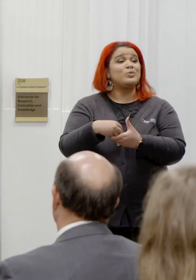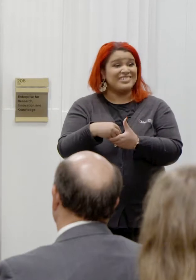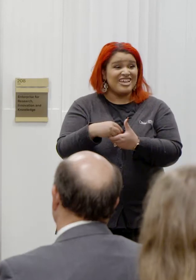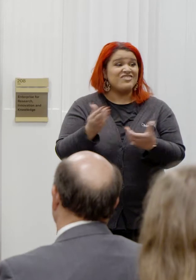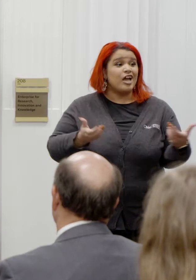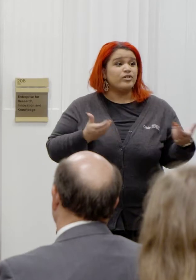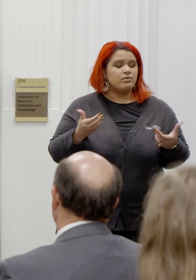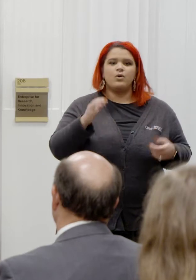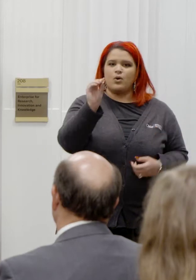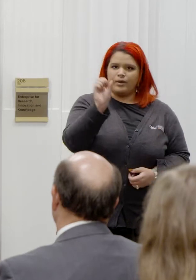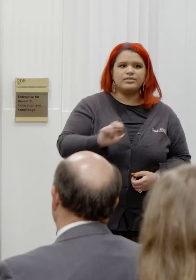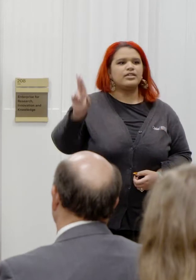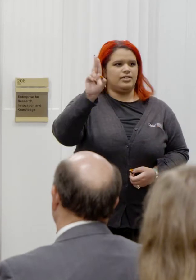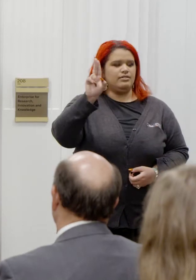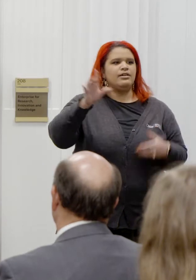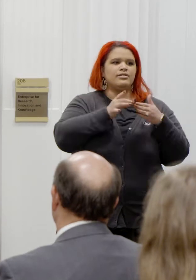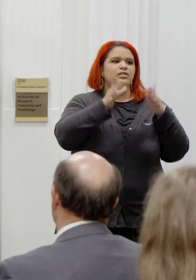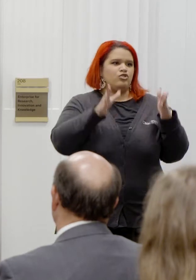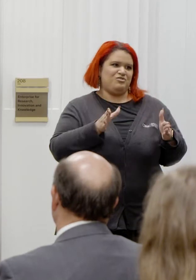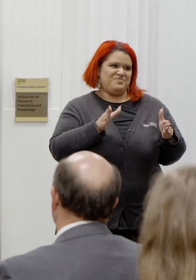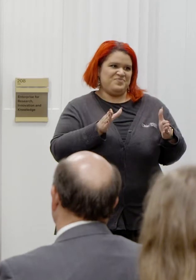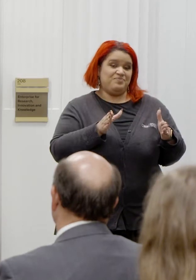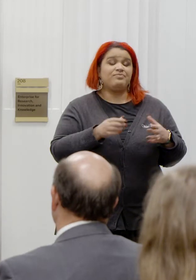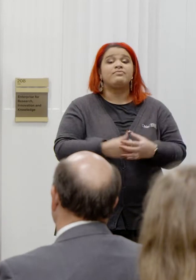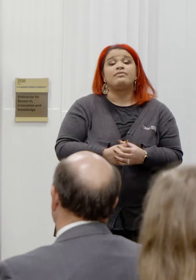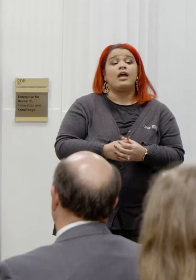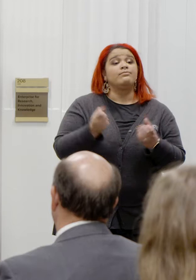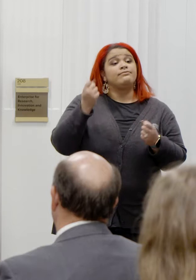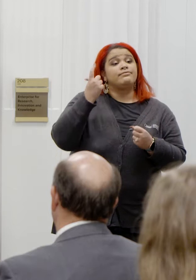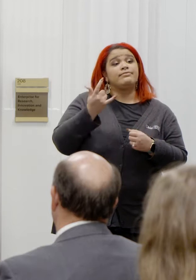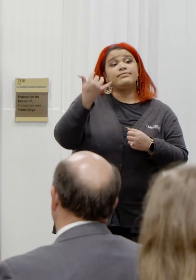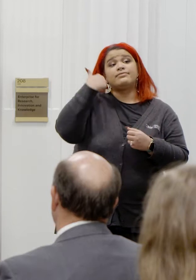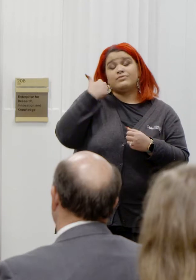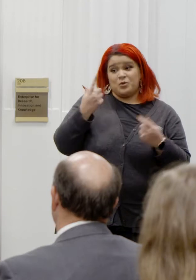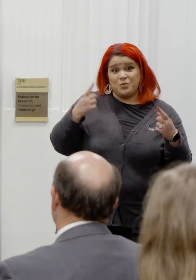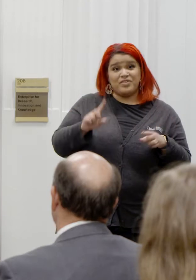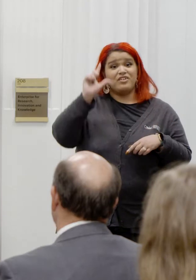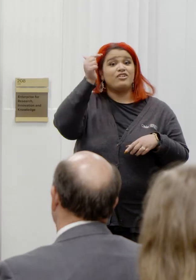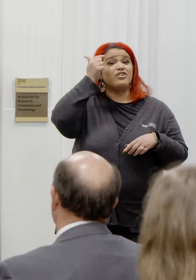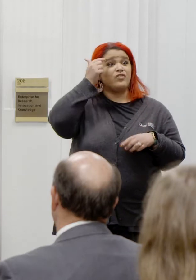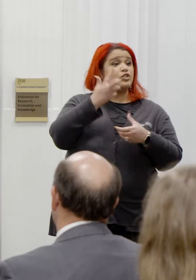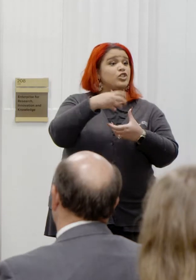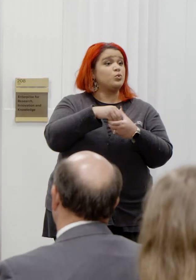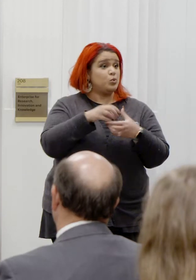When the Governor's Inclusive Award was created, it was to say we need to make sure businesses look at that